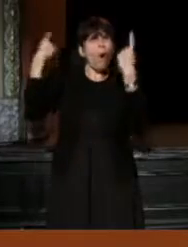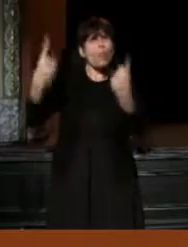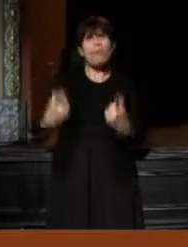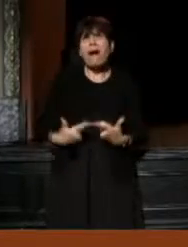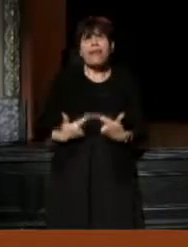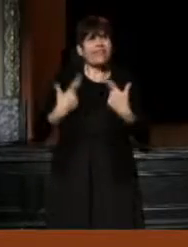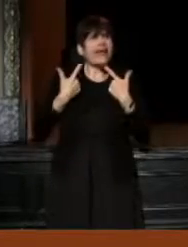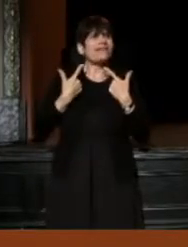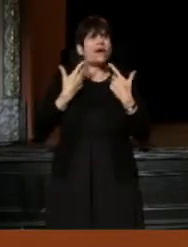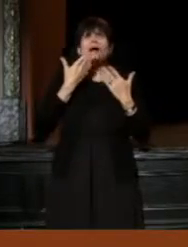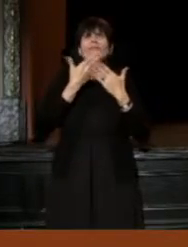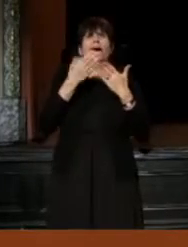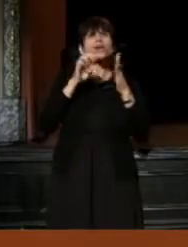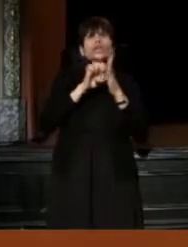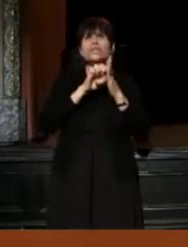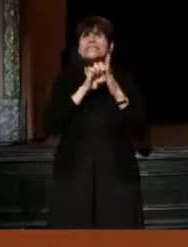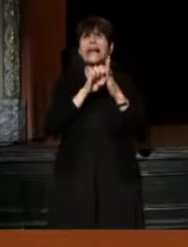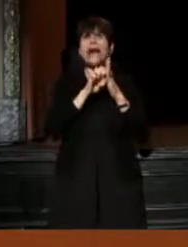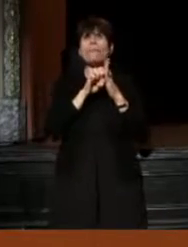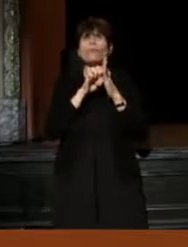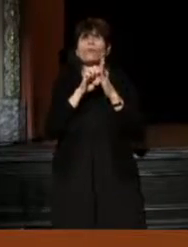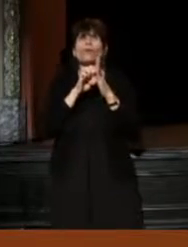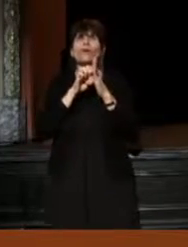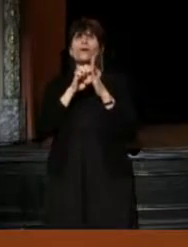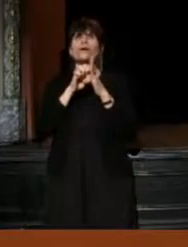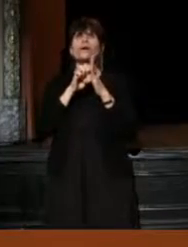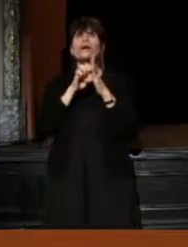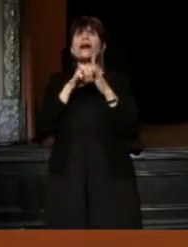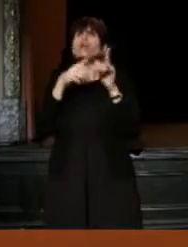And I'm a good example of how you can actually have